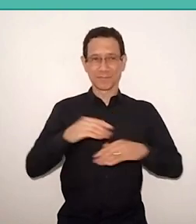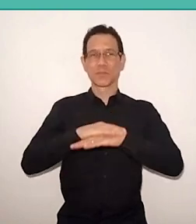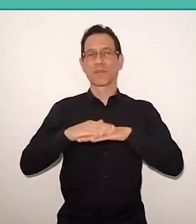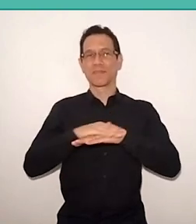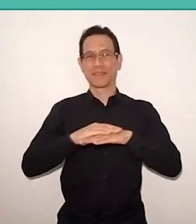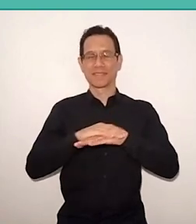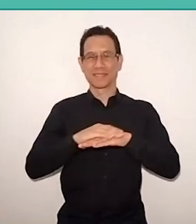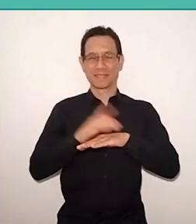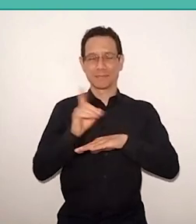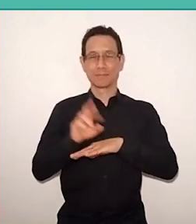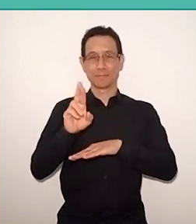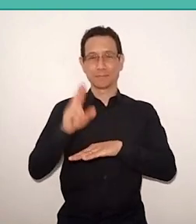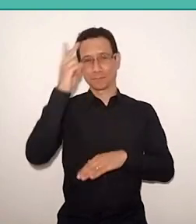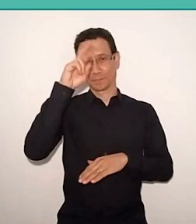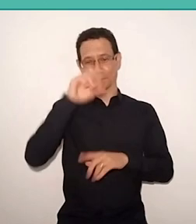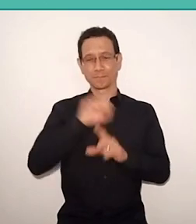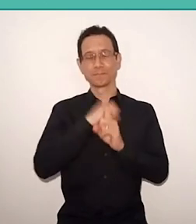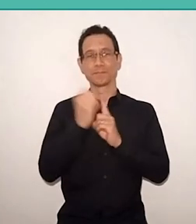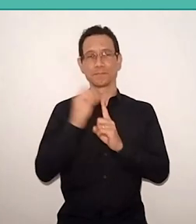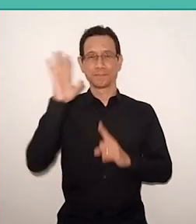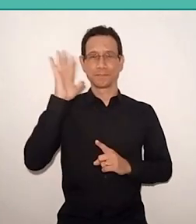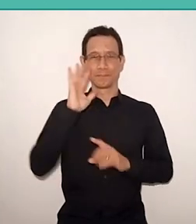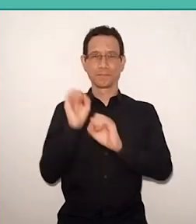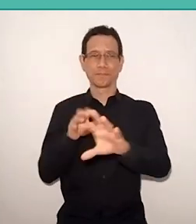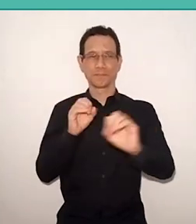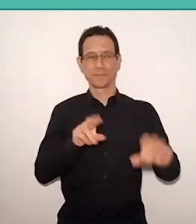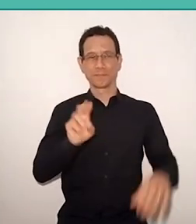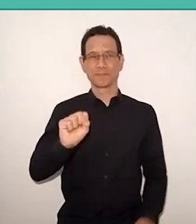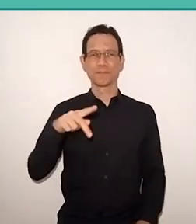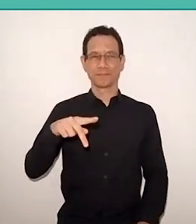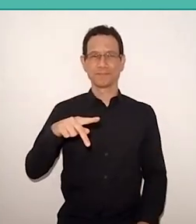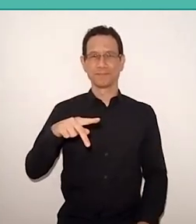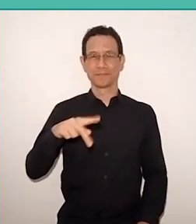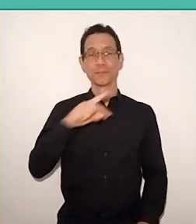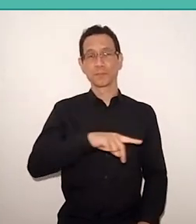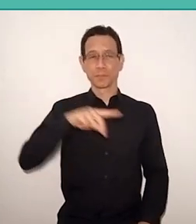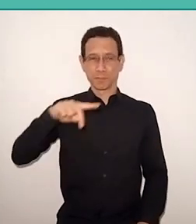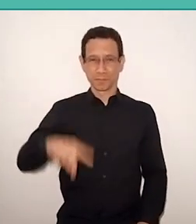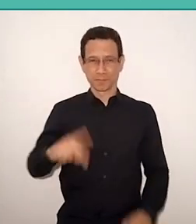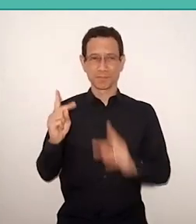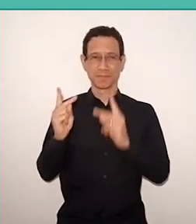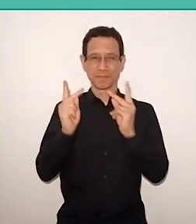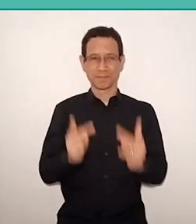is a PhD in History and Sociology of Education by USP. Was visiting professor of the Center for Brazilian Studies